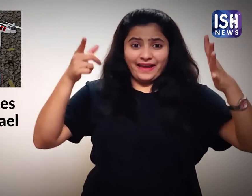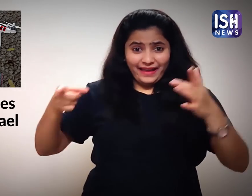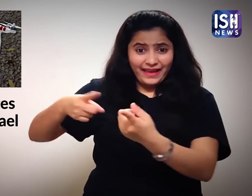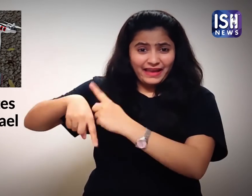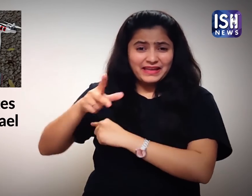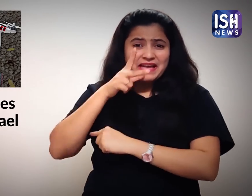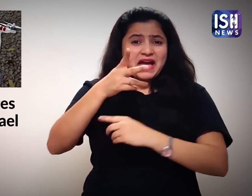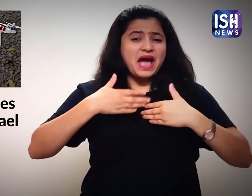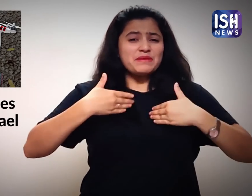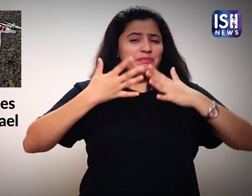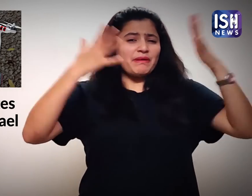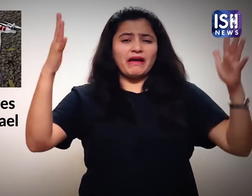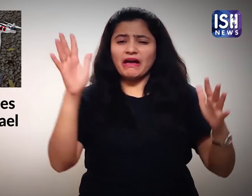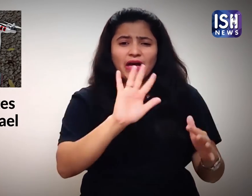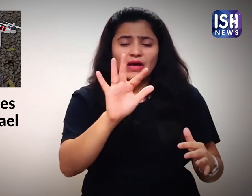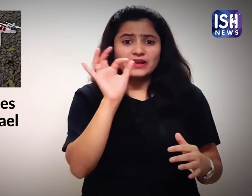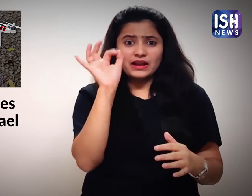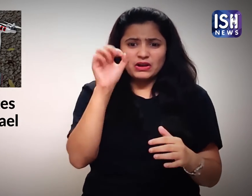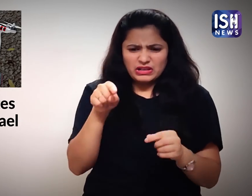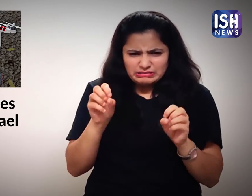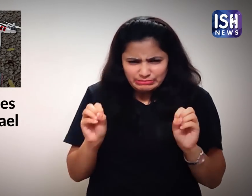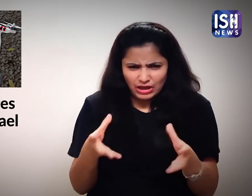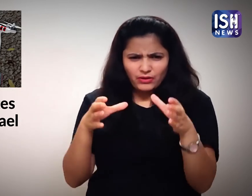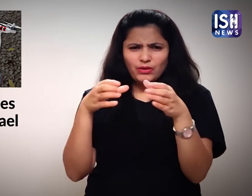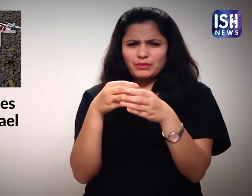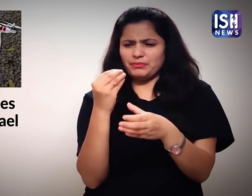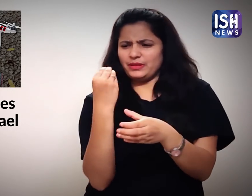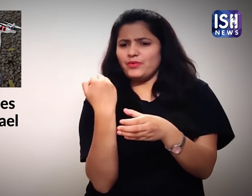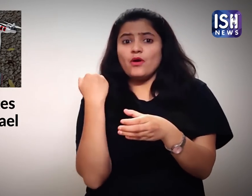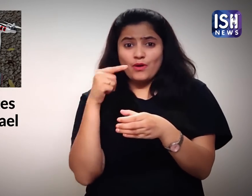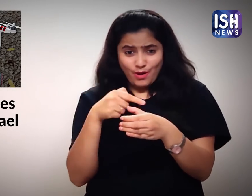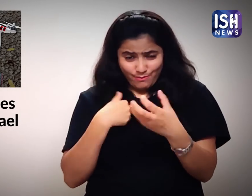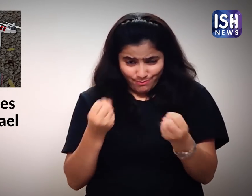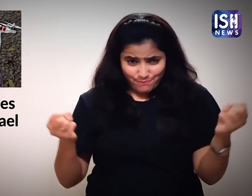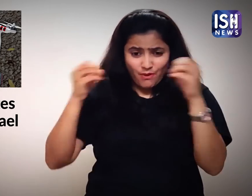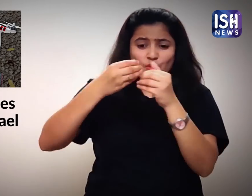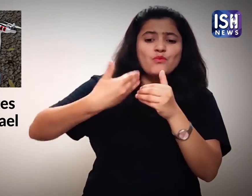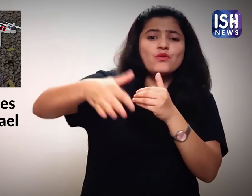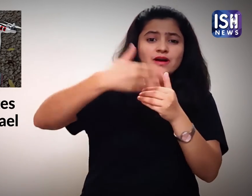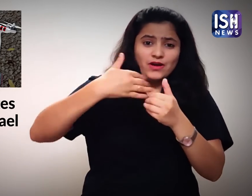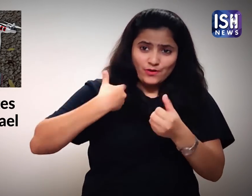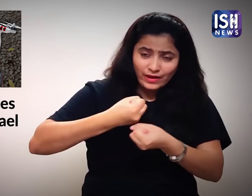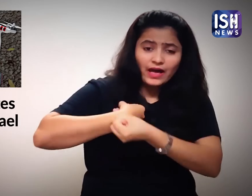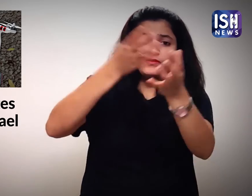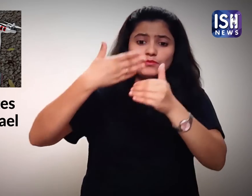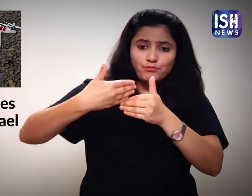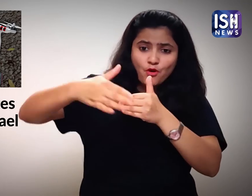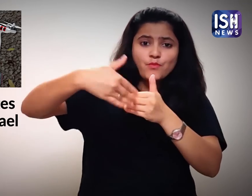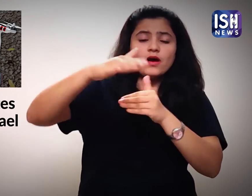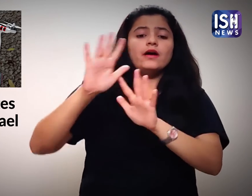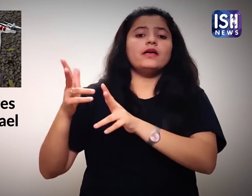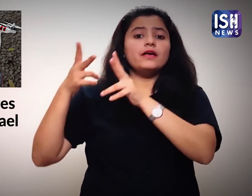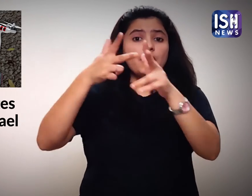However the group told followers on Telegram that this was just the start.